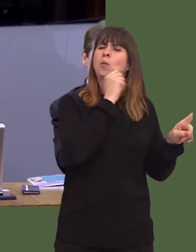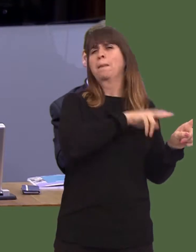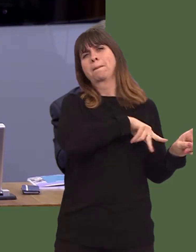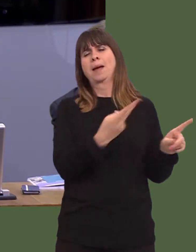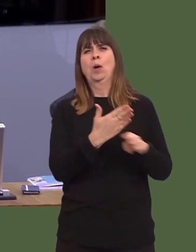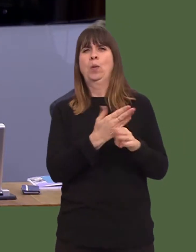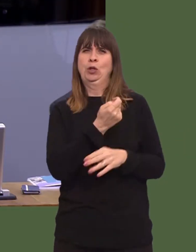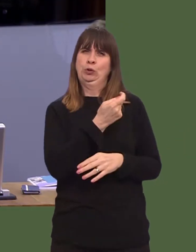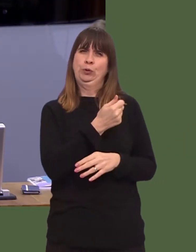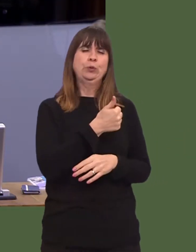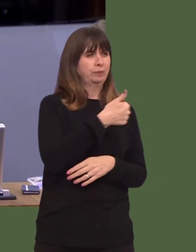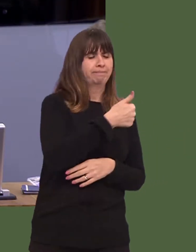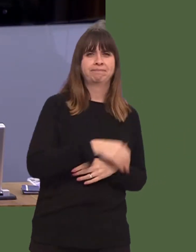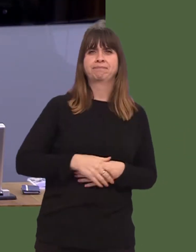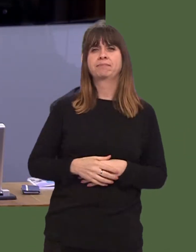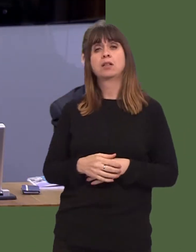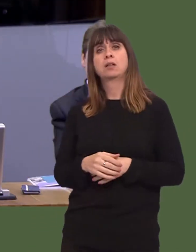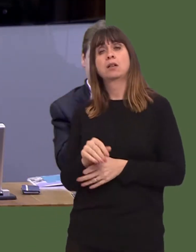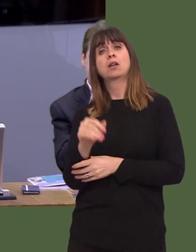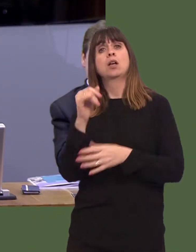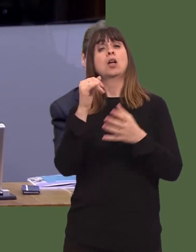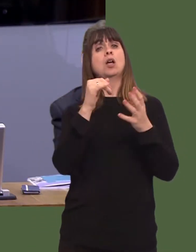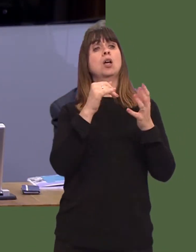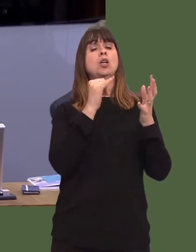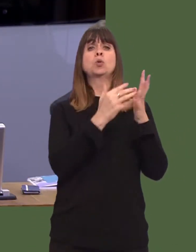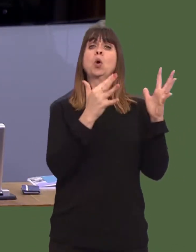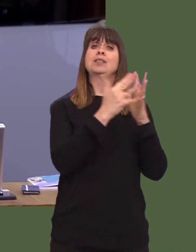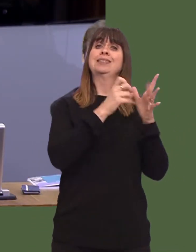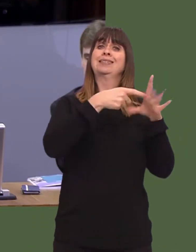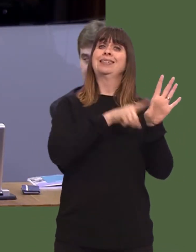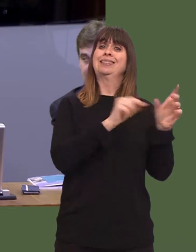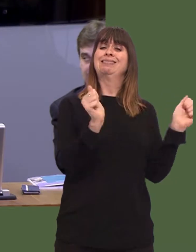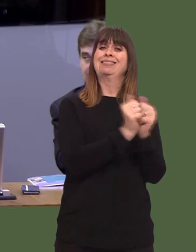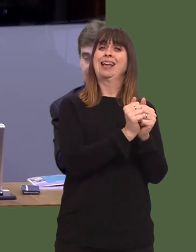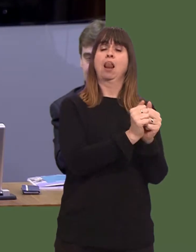Andrew R.T. Davies: Yesterday, First Minister, the Swansea city deal was signed by both Governments and,